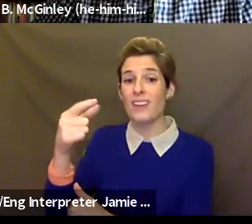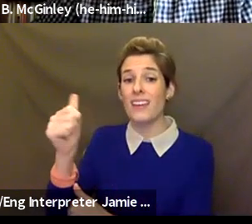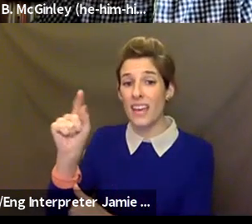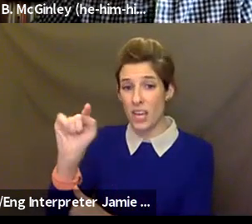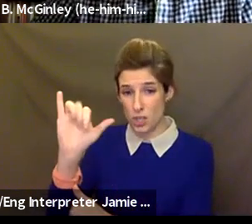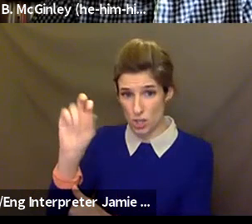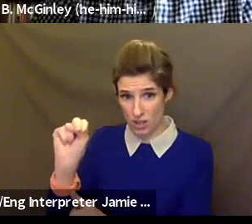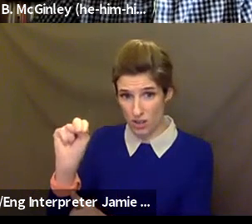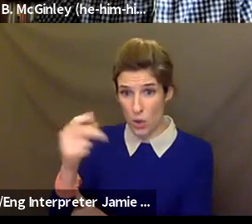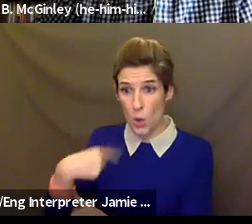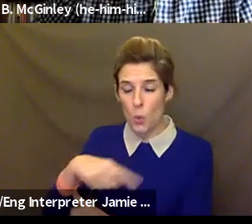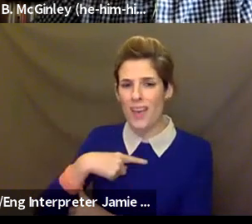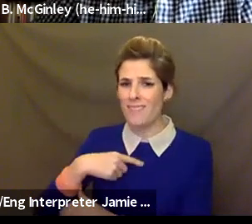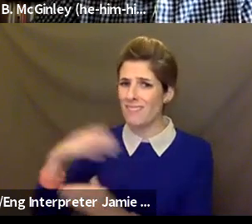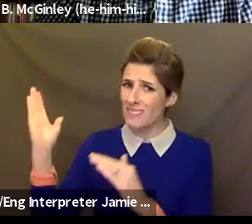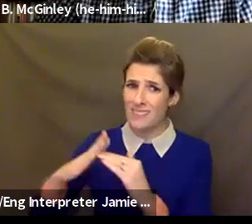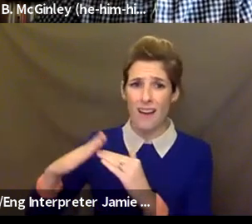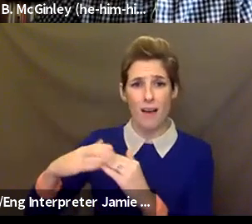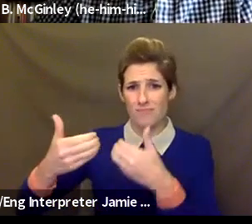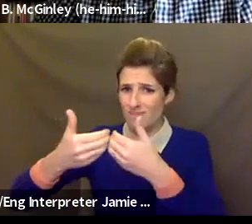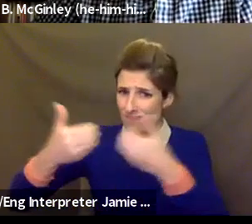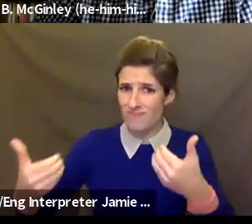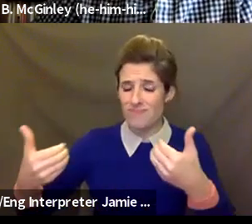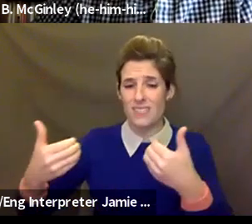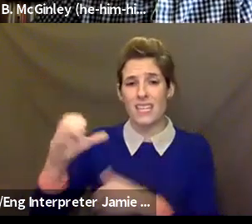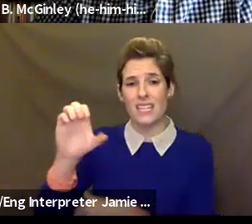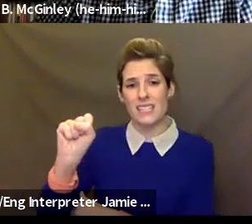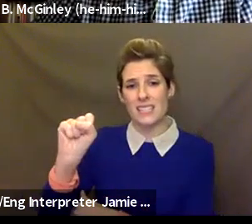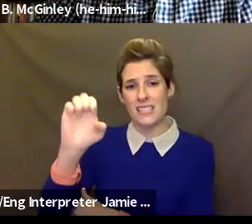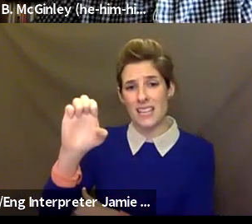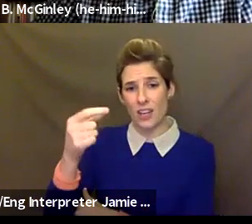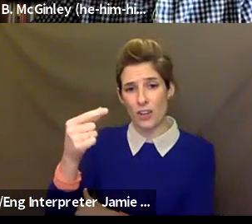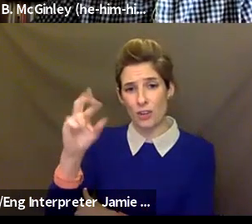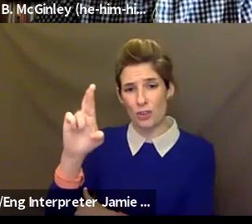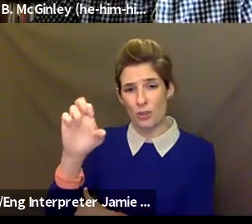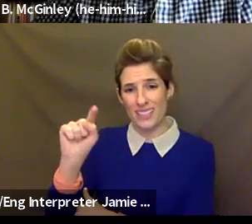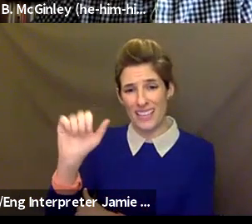country. And for young people to cross borders, leave their